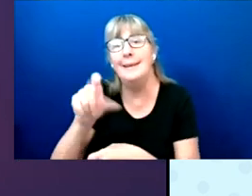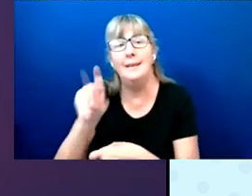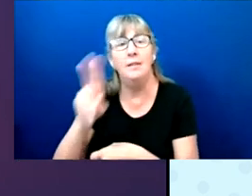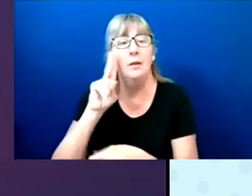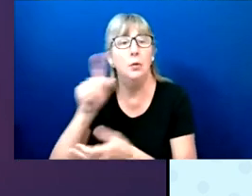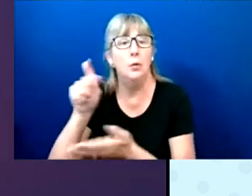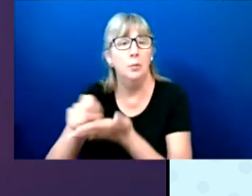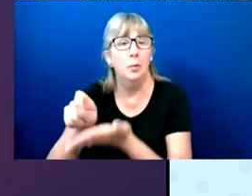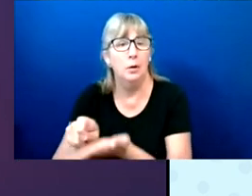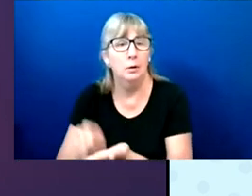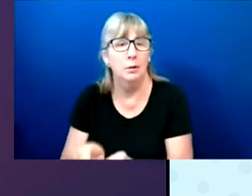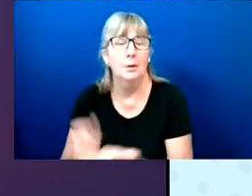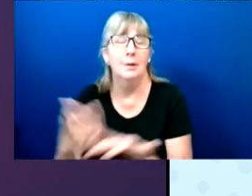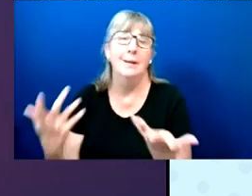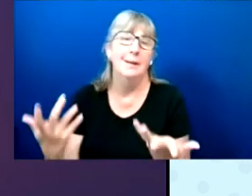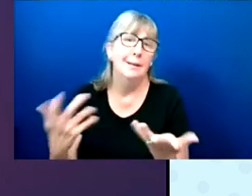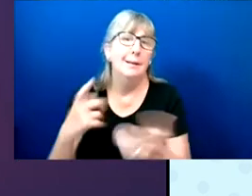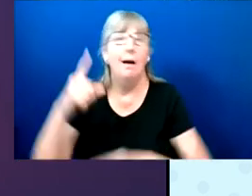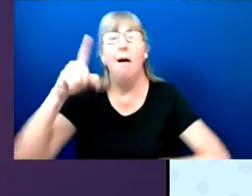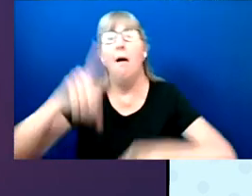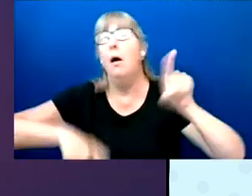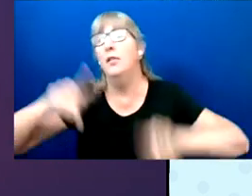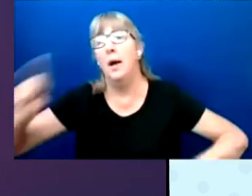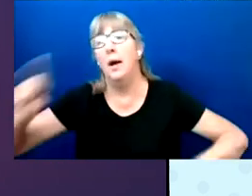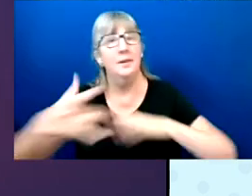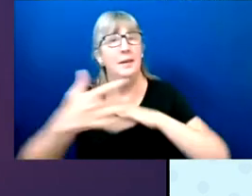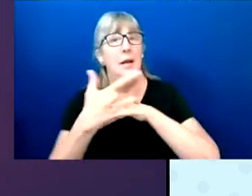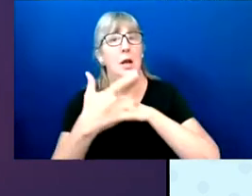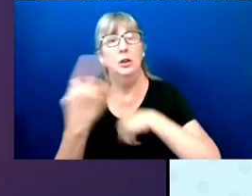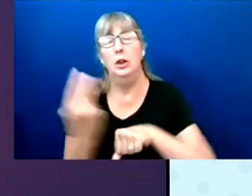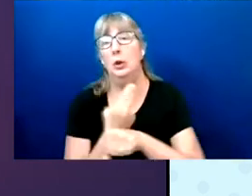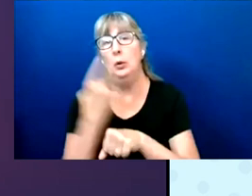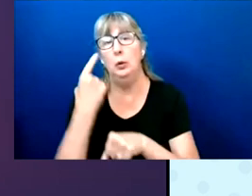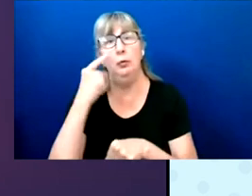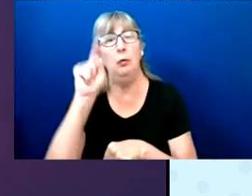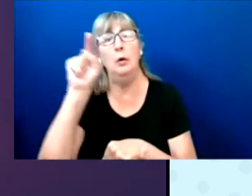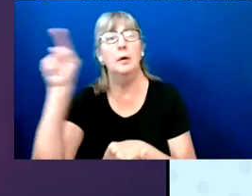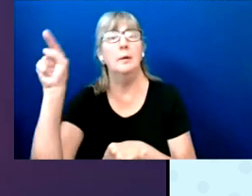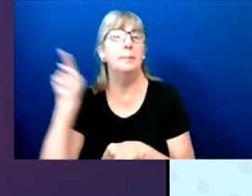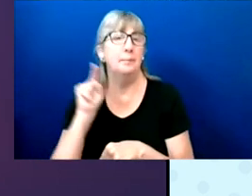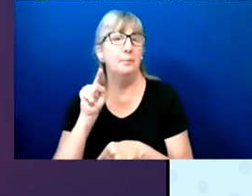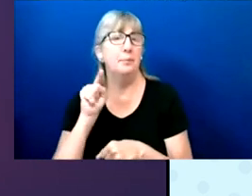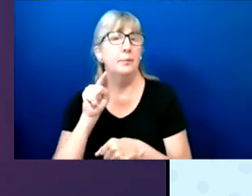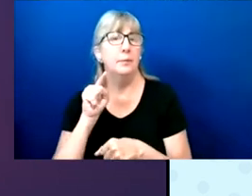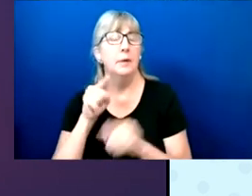So all types of technology are being used to mark an absentee ballot.